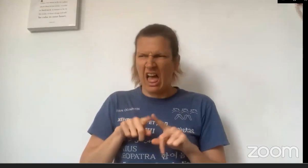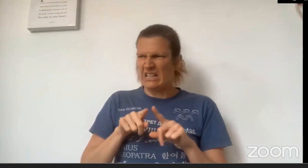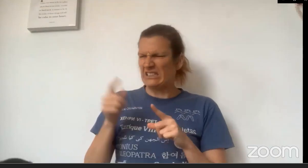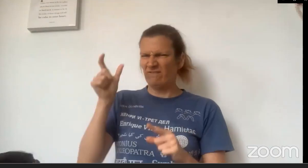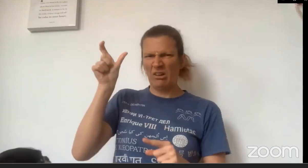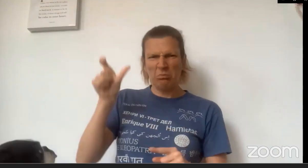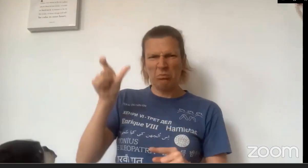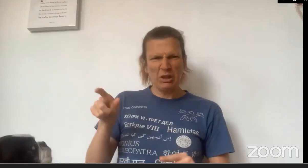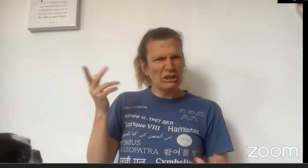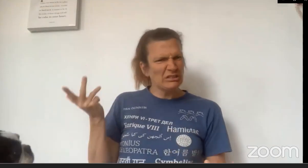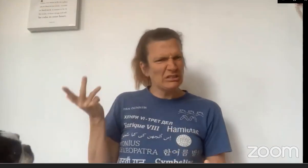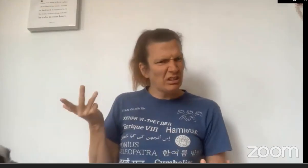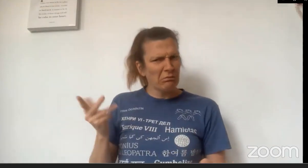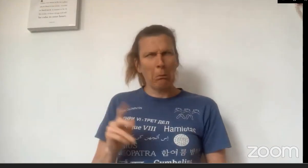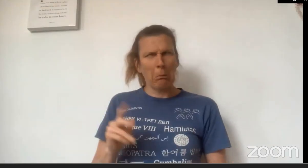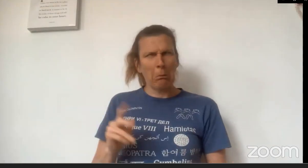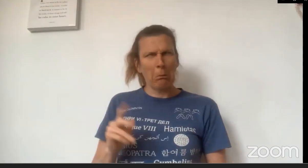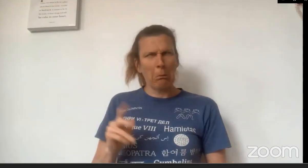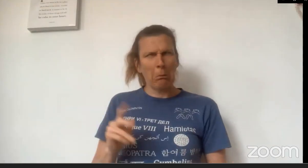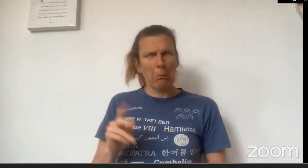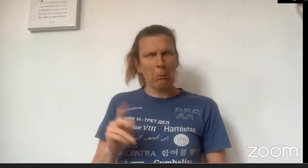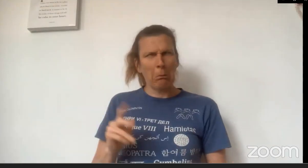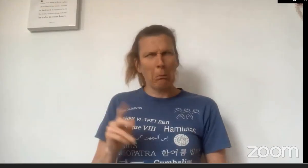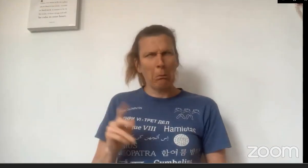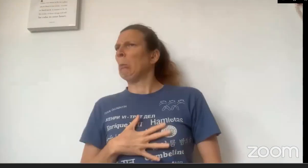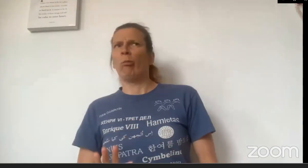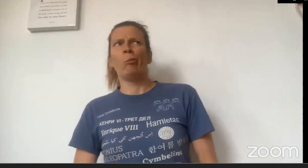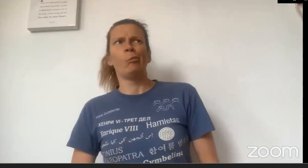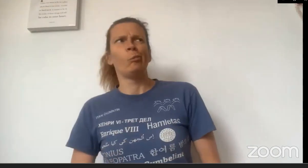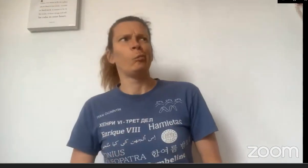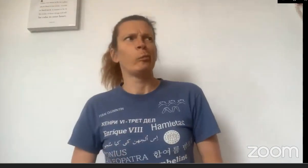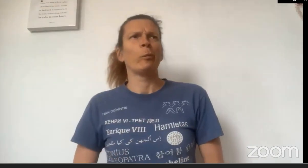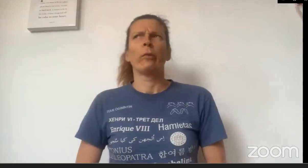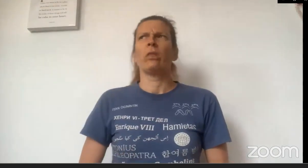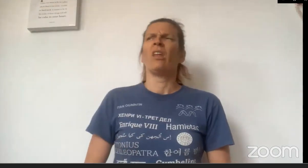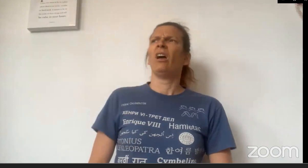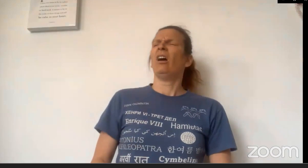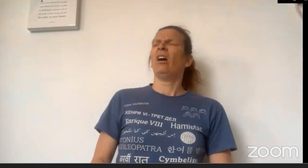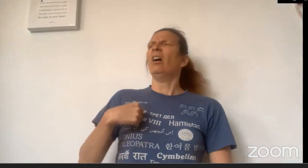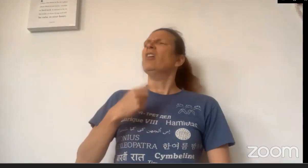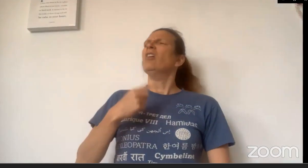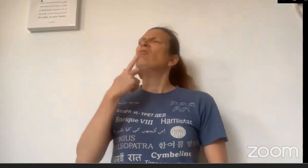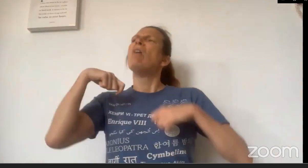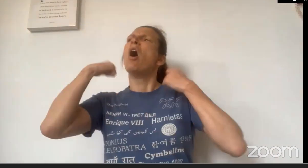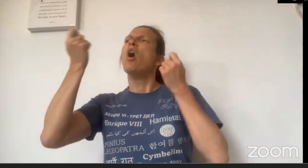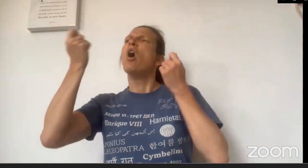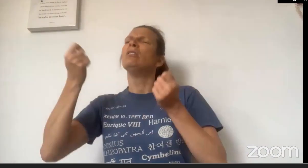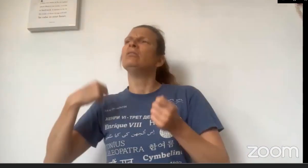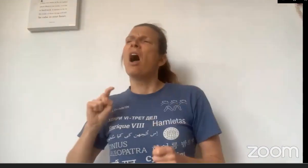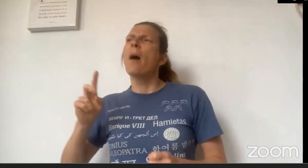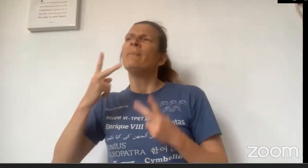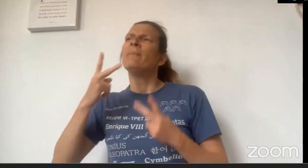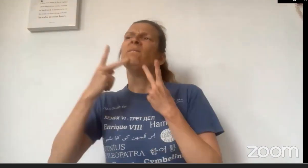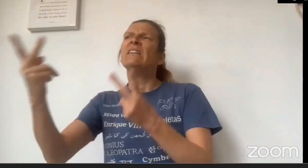It sounds really croaky." "But you are ill..." she thought.